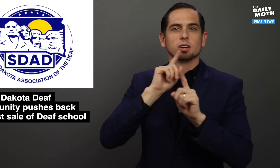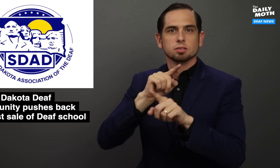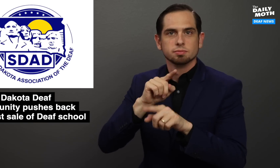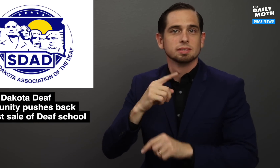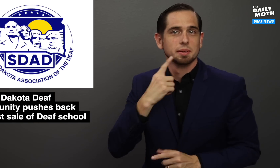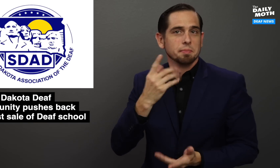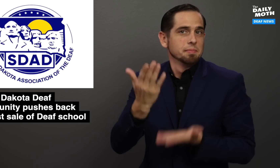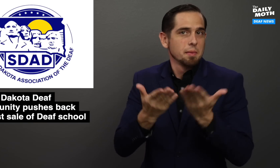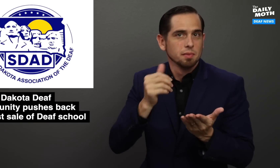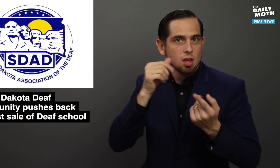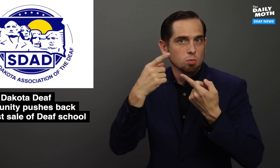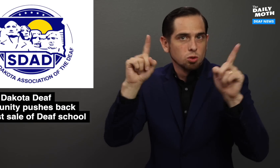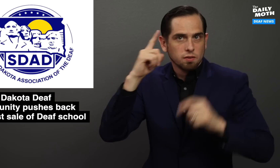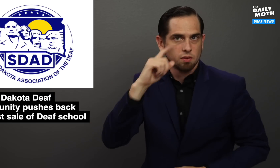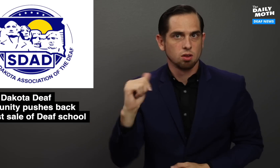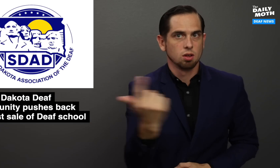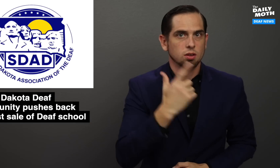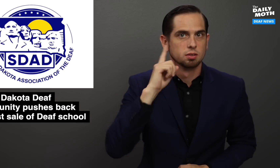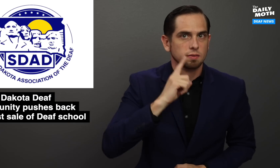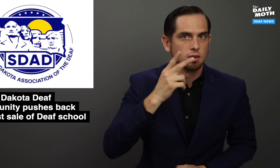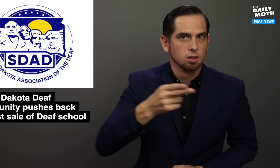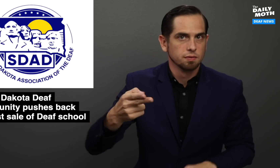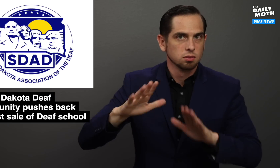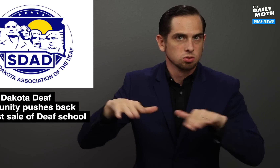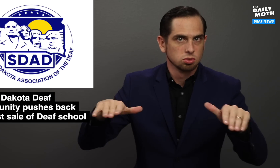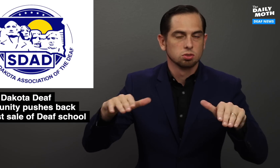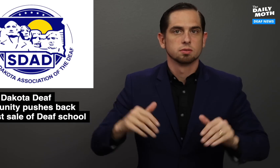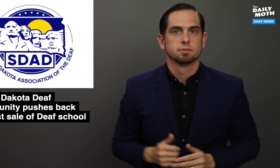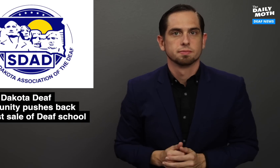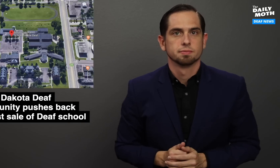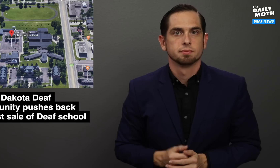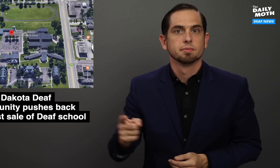answers and that it might not work for all deaf and hard of hearing children.